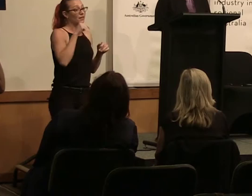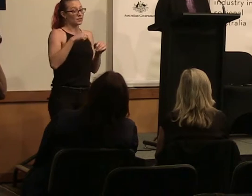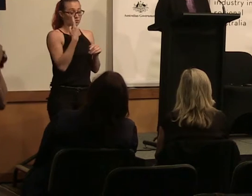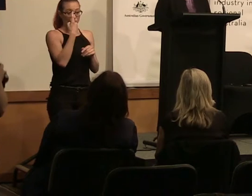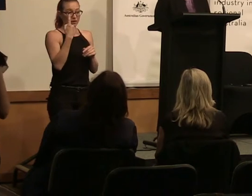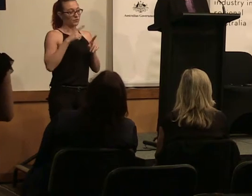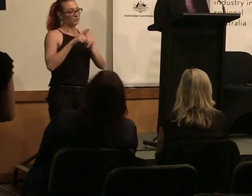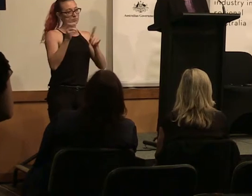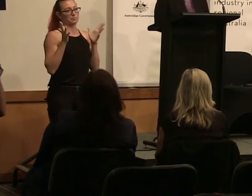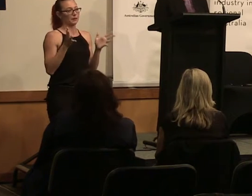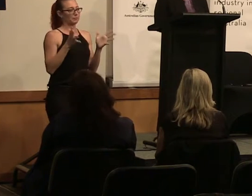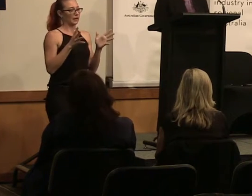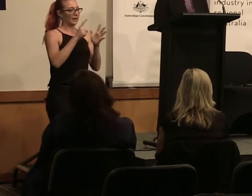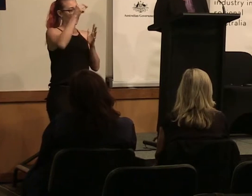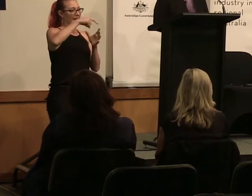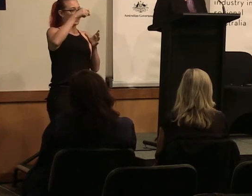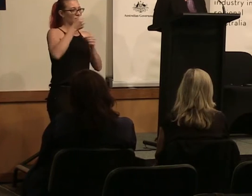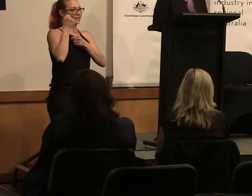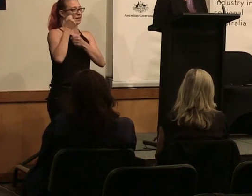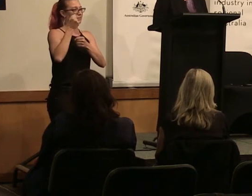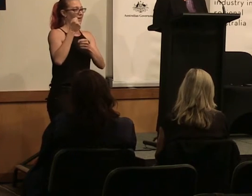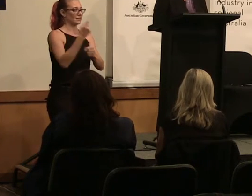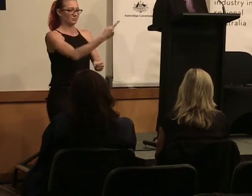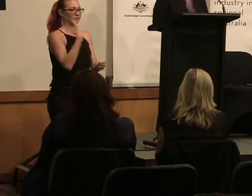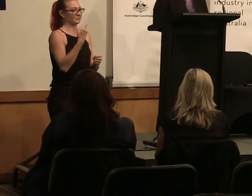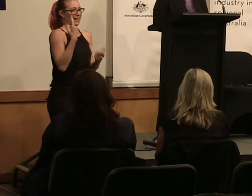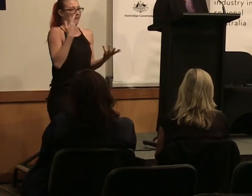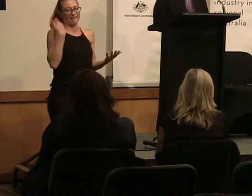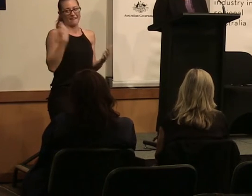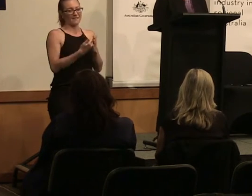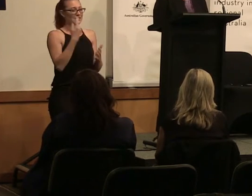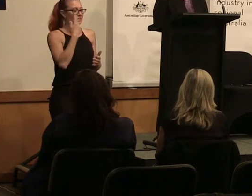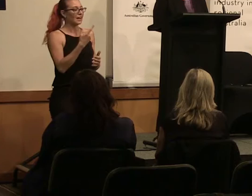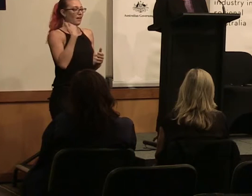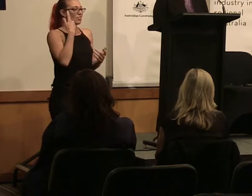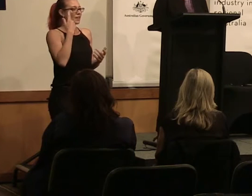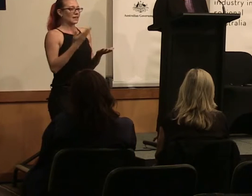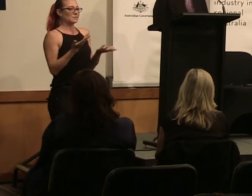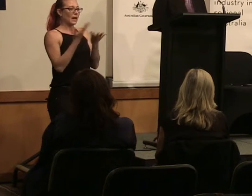extraordinary election campaigns that I think all of us have ever seen and I think it's played out for us what many